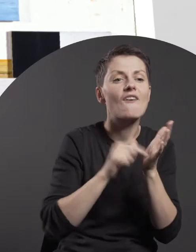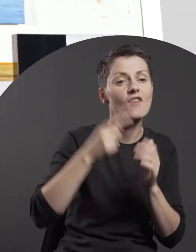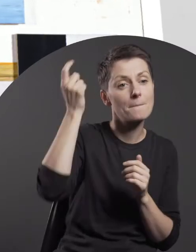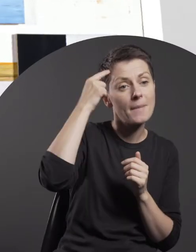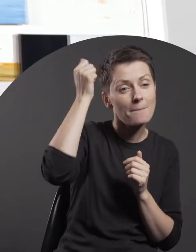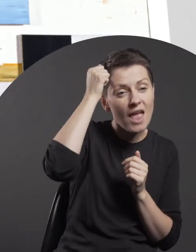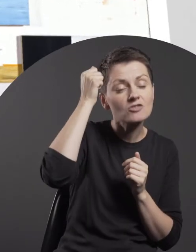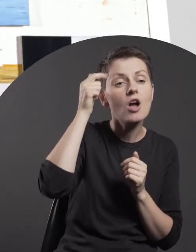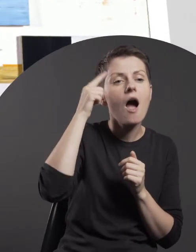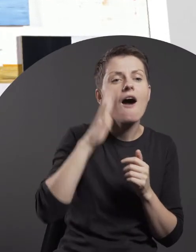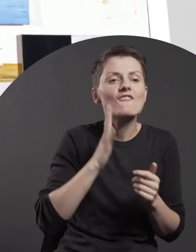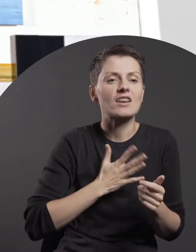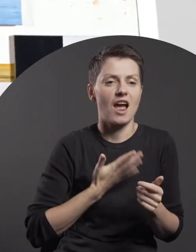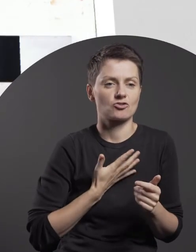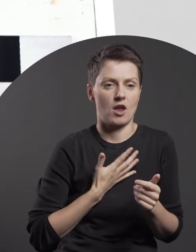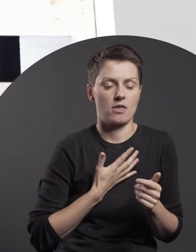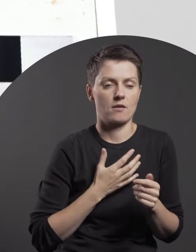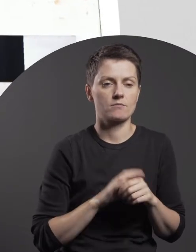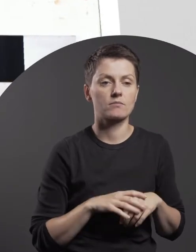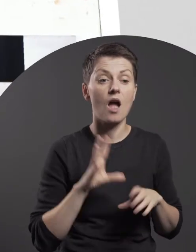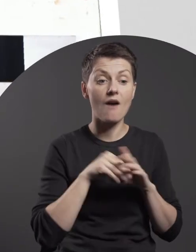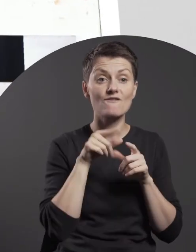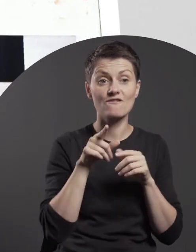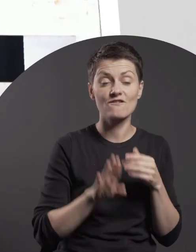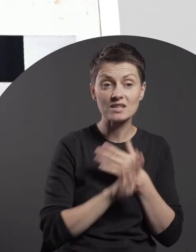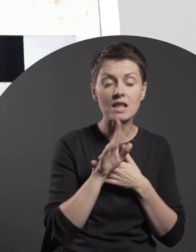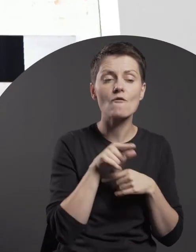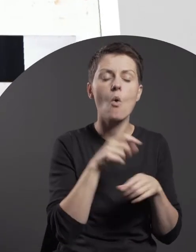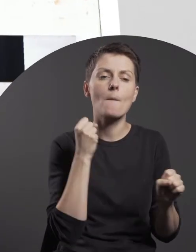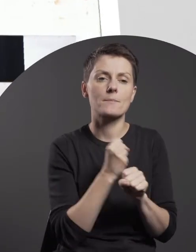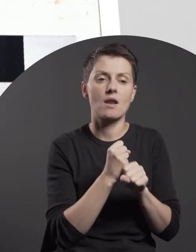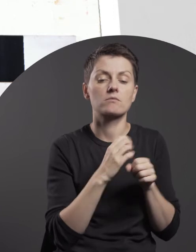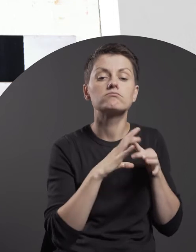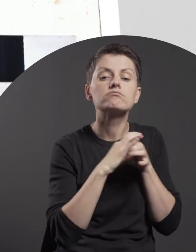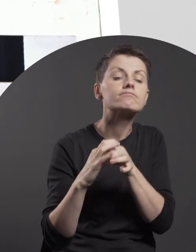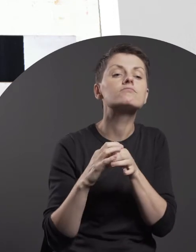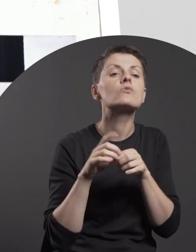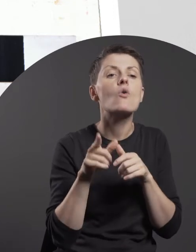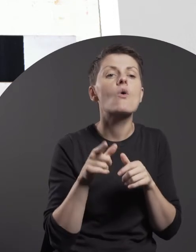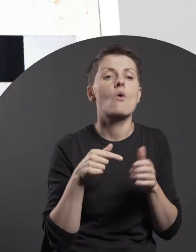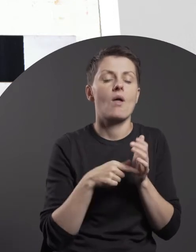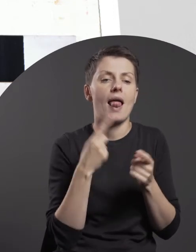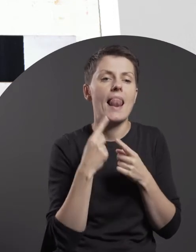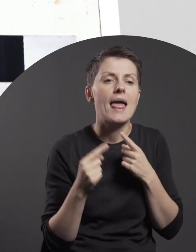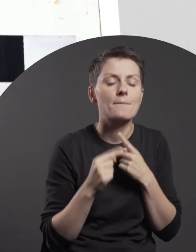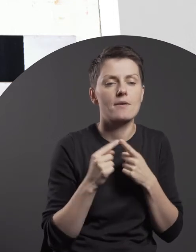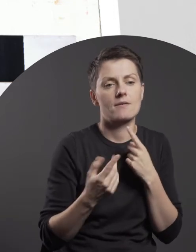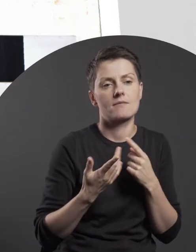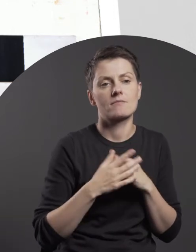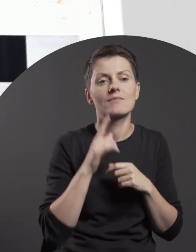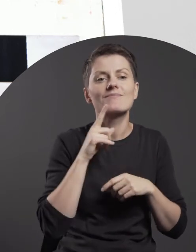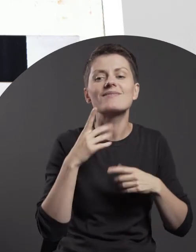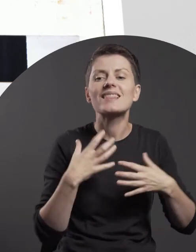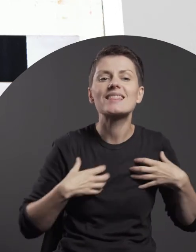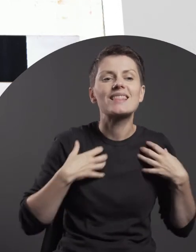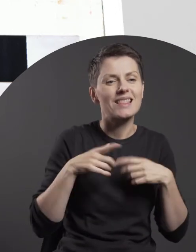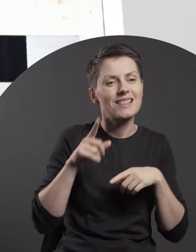In the context of the exhibition, this work refers to the disappearing elements of natural landscape